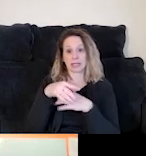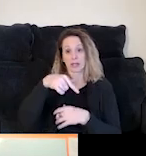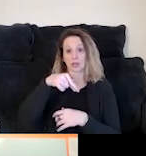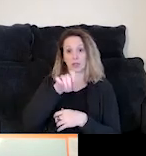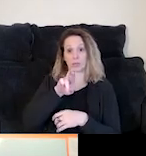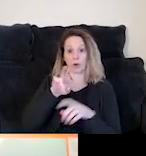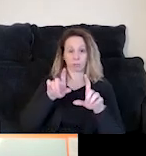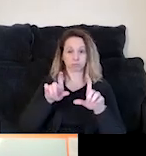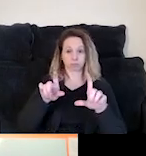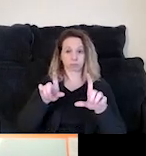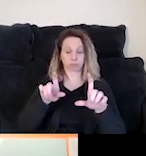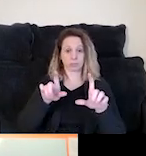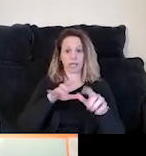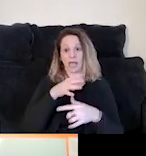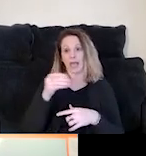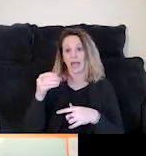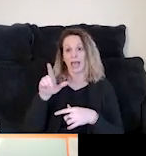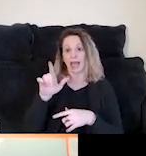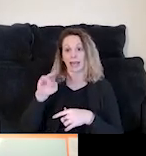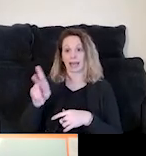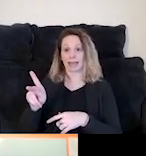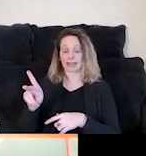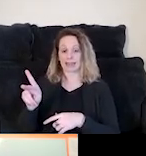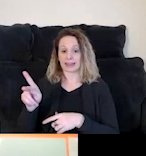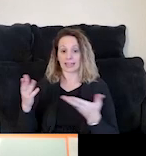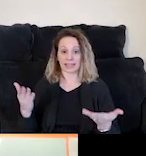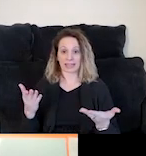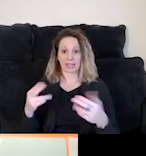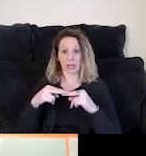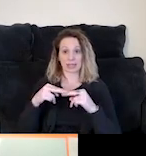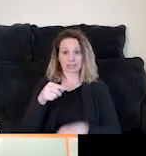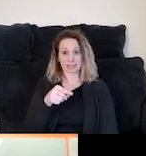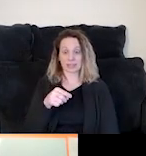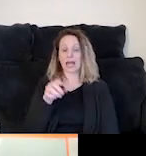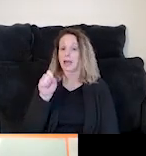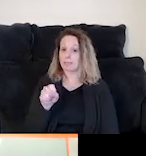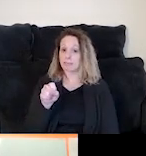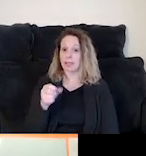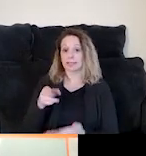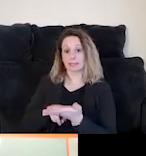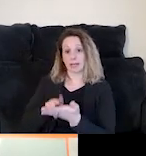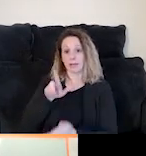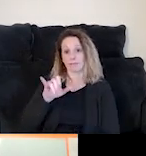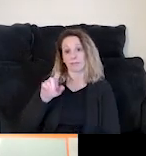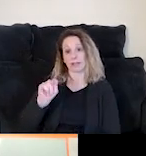and the link to that are right here on this slide. So if you would like to sign up for the listserv, please do that.